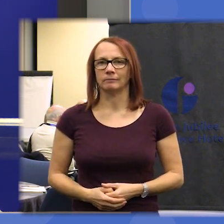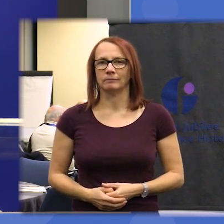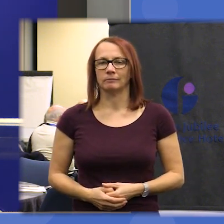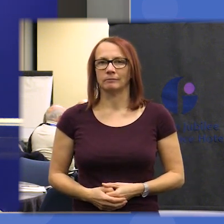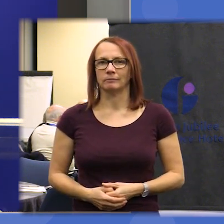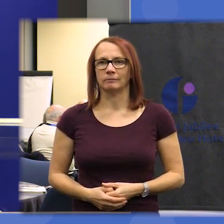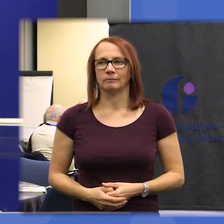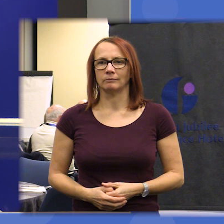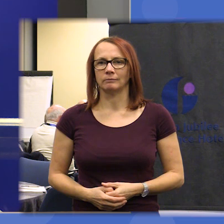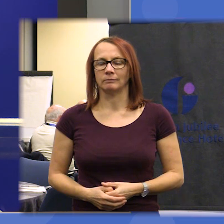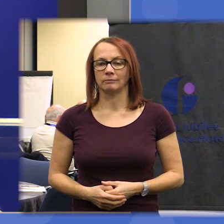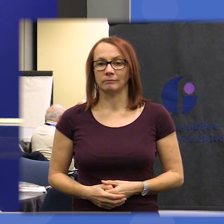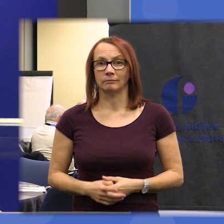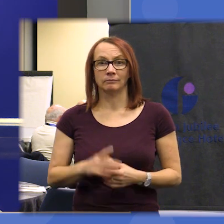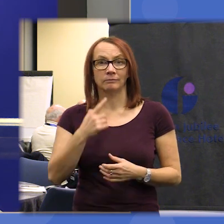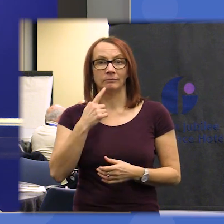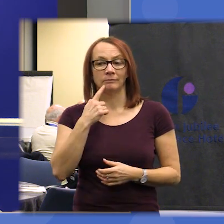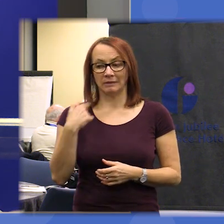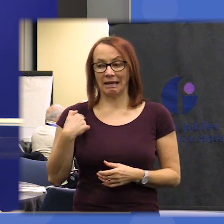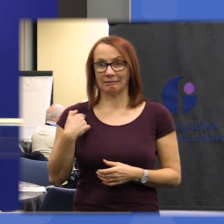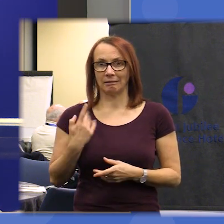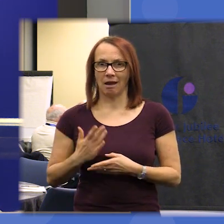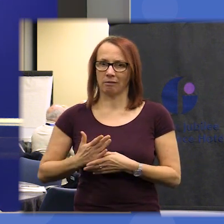it's fair to say that you did do a huge amount of work yesterday M I was